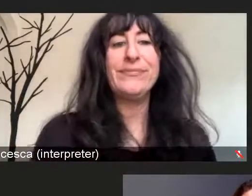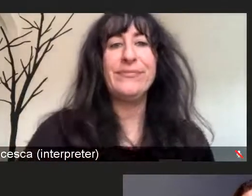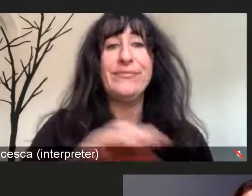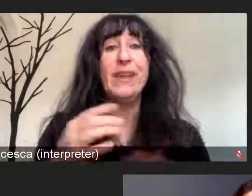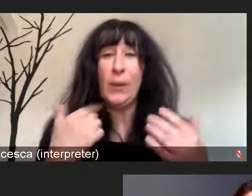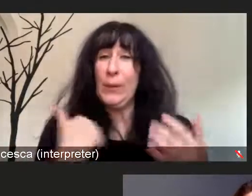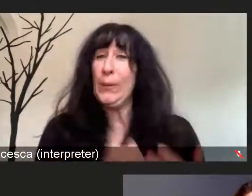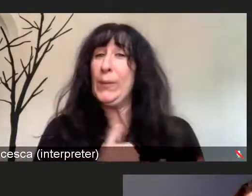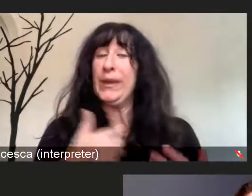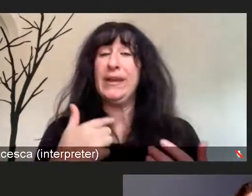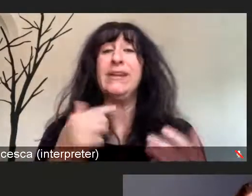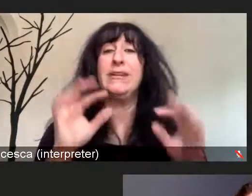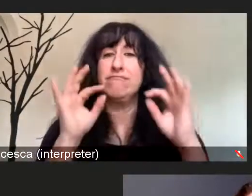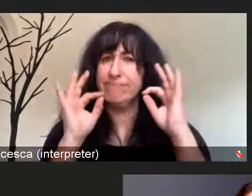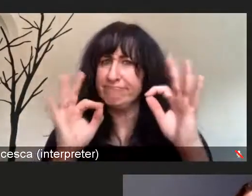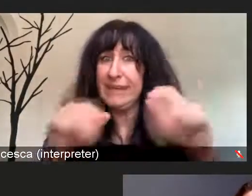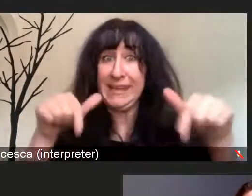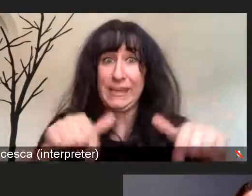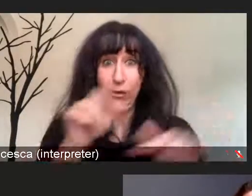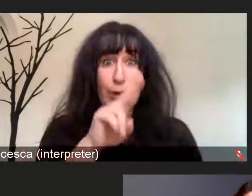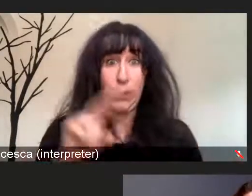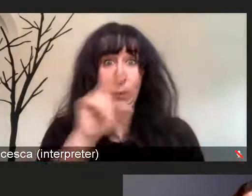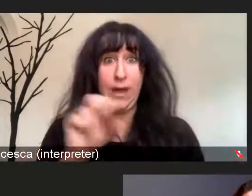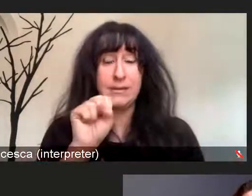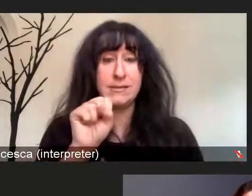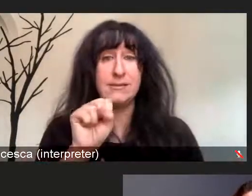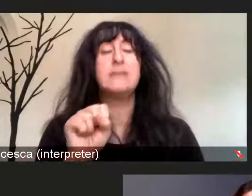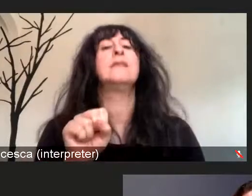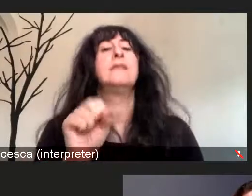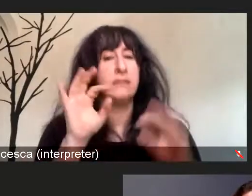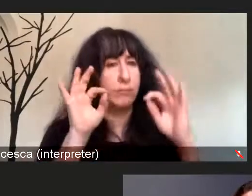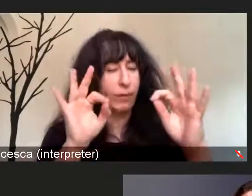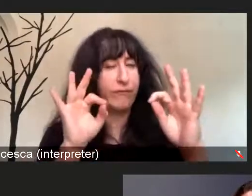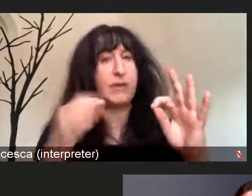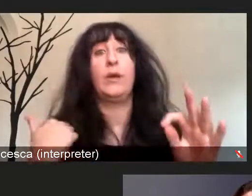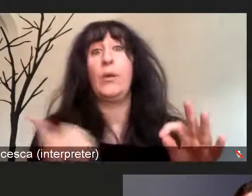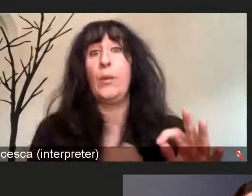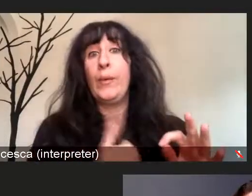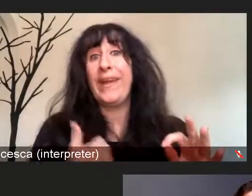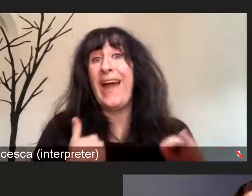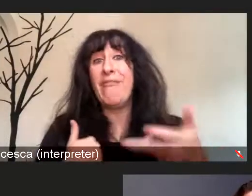that we have three vaccines that are authorized by the FDA for COVID-19.